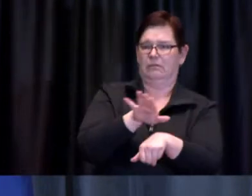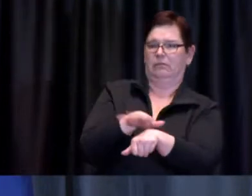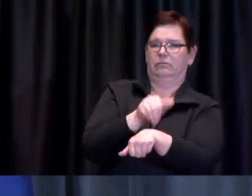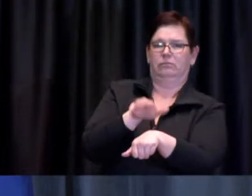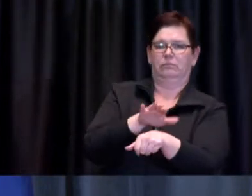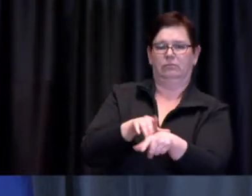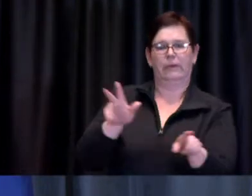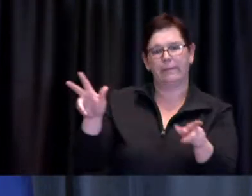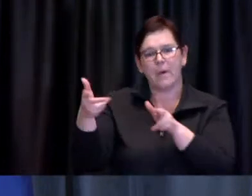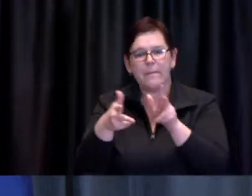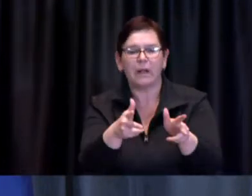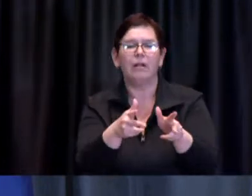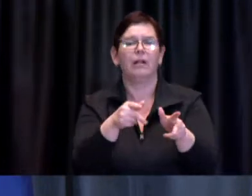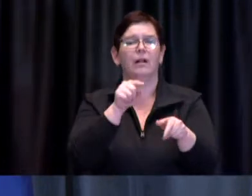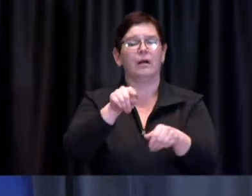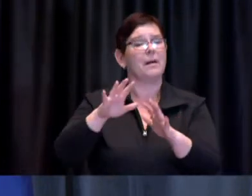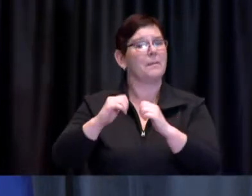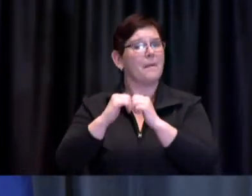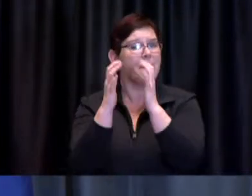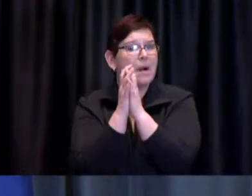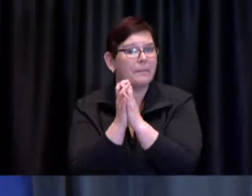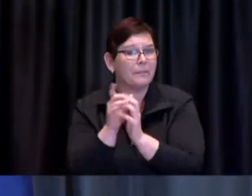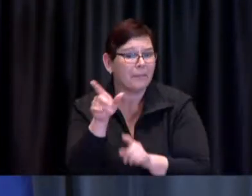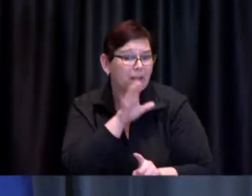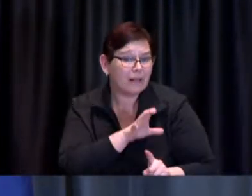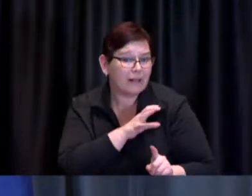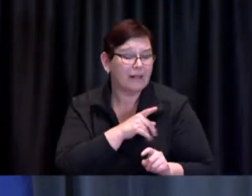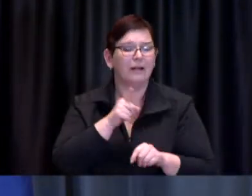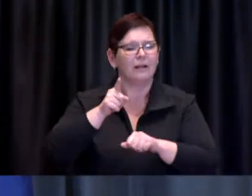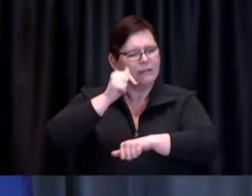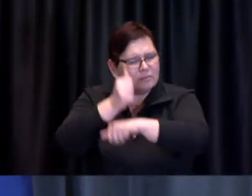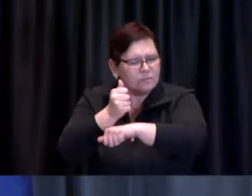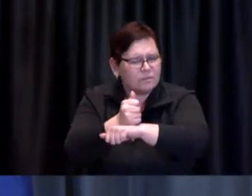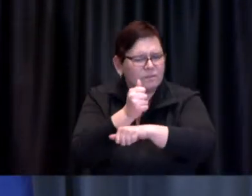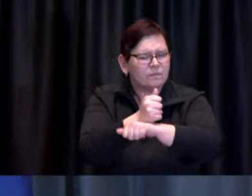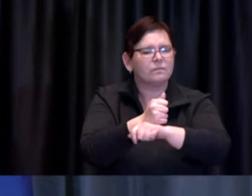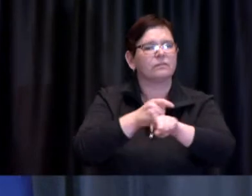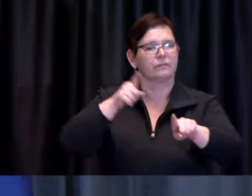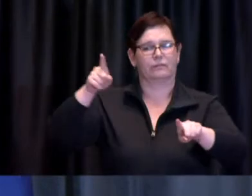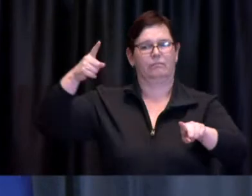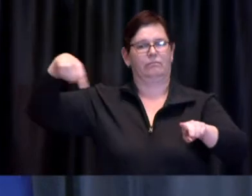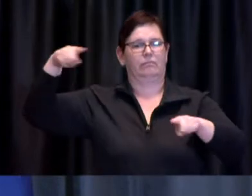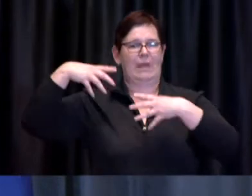determined by the Healthcare Leadership Table, in order to expedite the provision of COVID-19